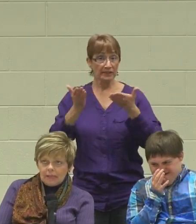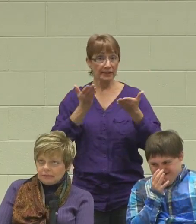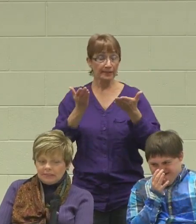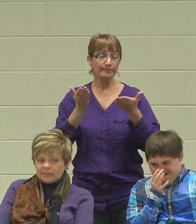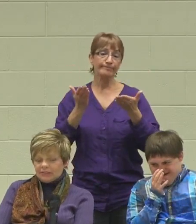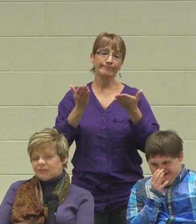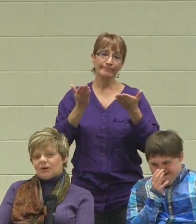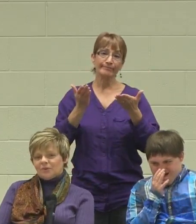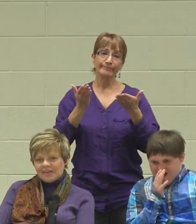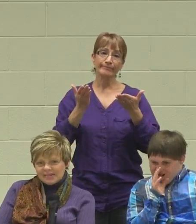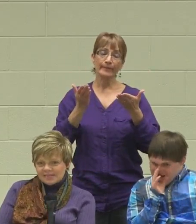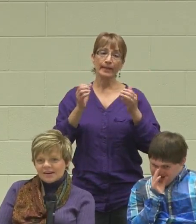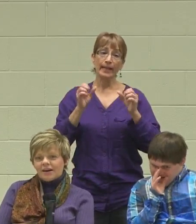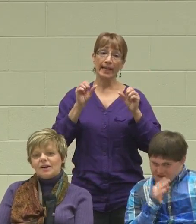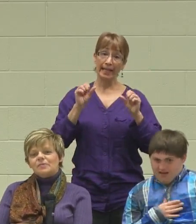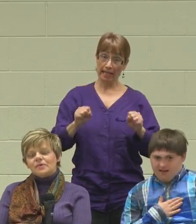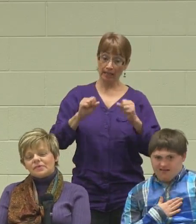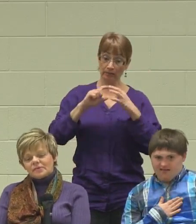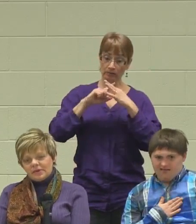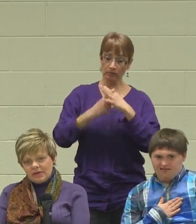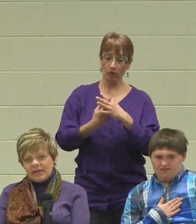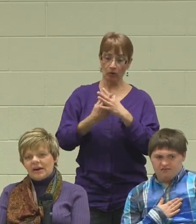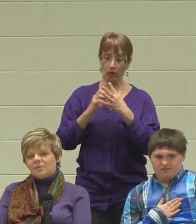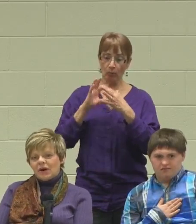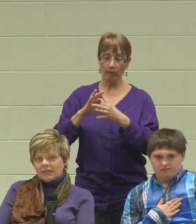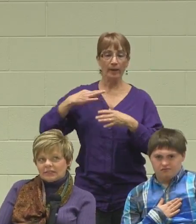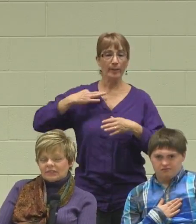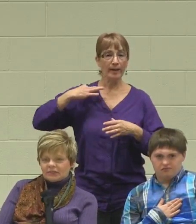it can start with SSI, with getting on wait-lists